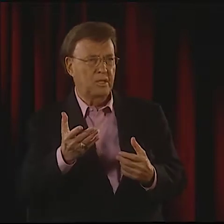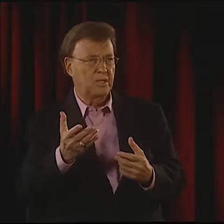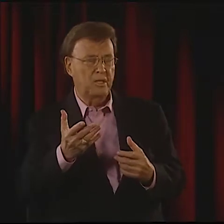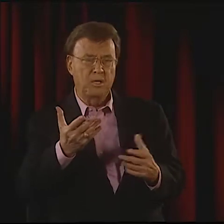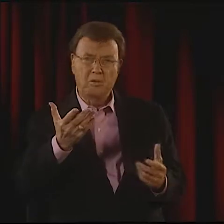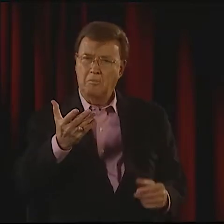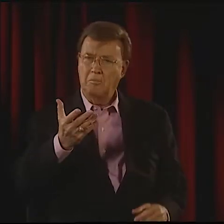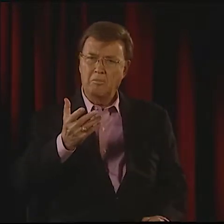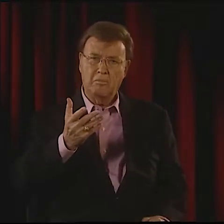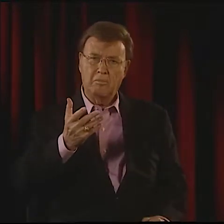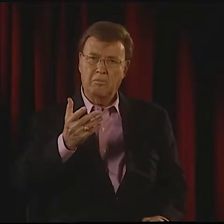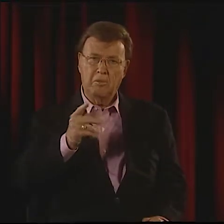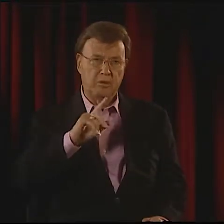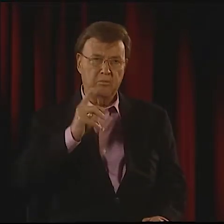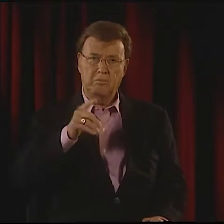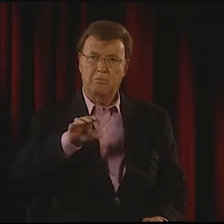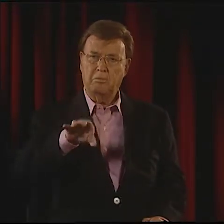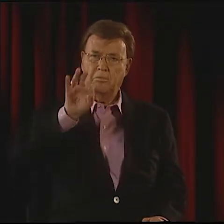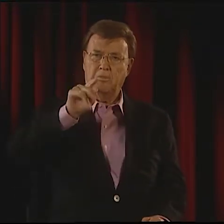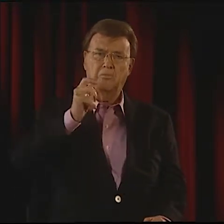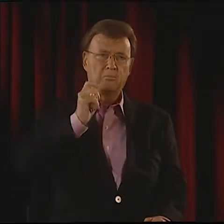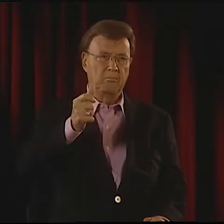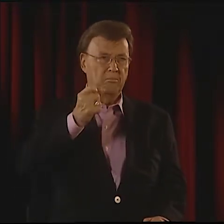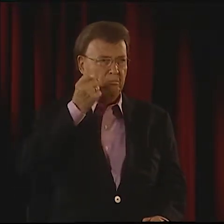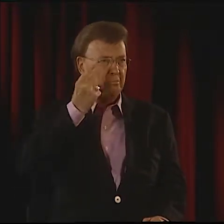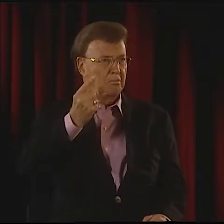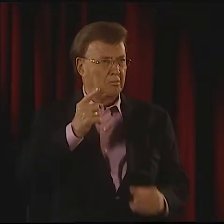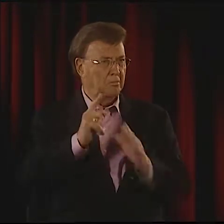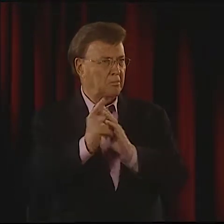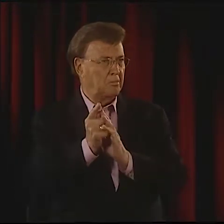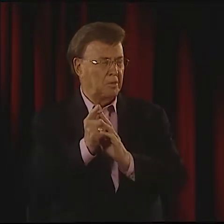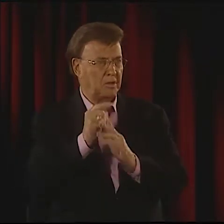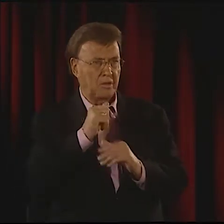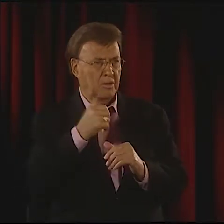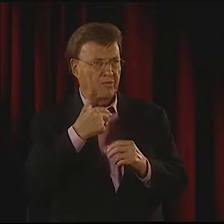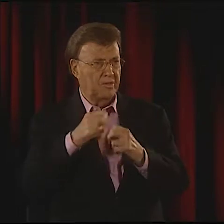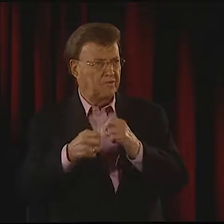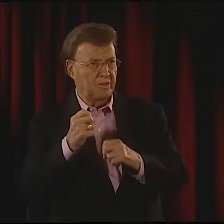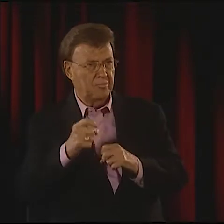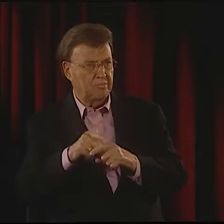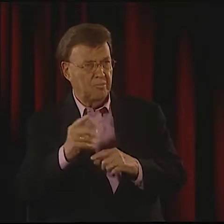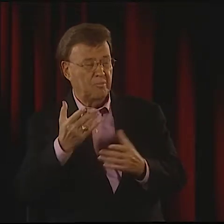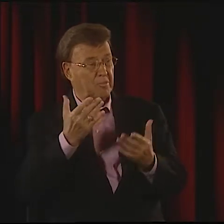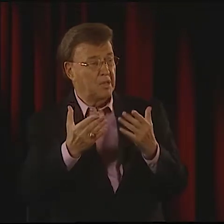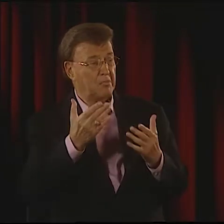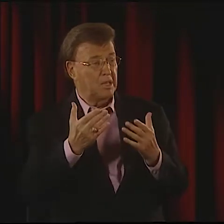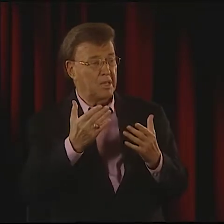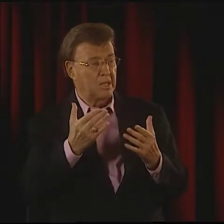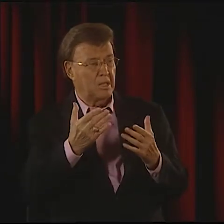NO. I DIDN'T HAVE A PROBLEM READING OR UNDERSTANDING THEIR POETRY. I UNDERSTOOD IT RIGHT AWAY.